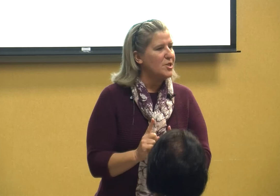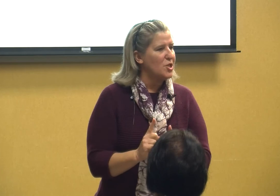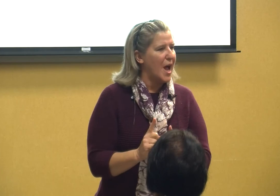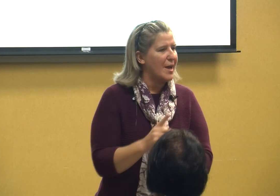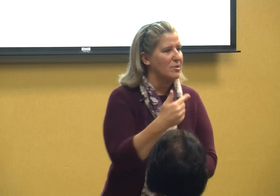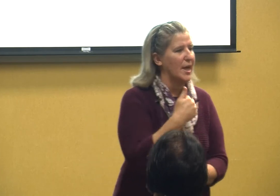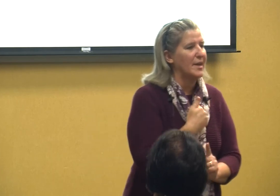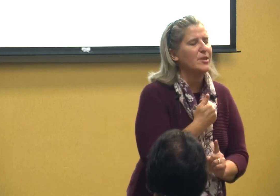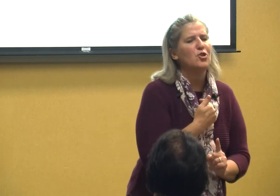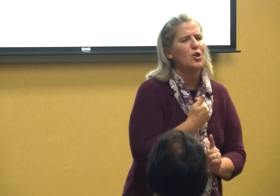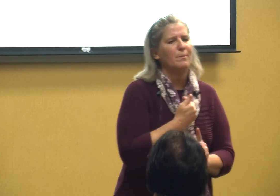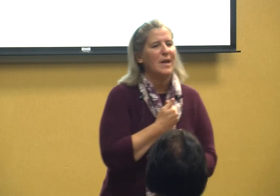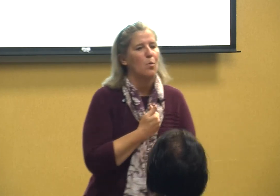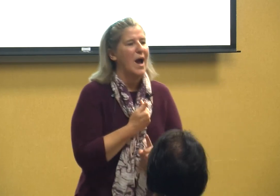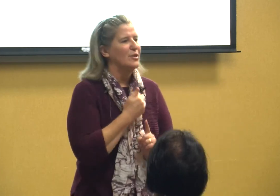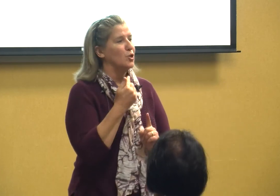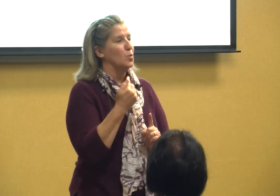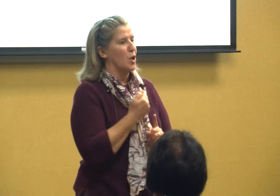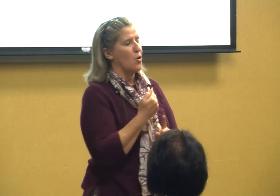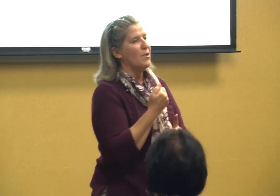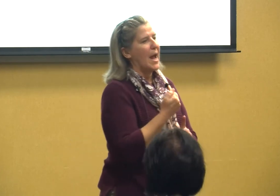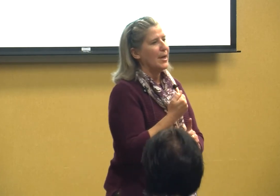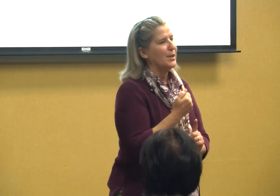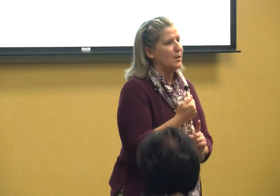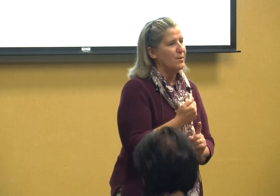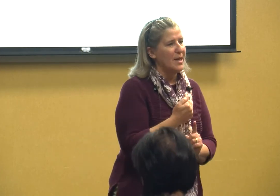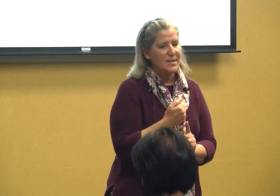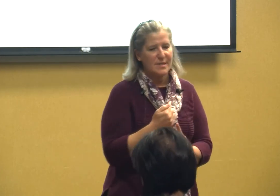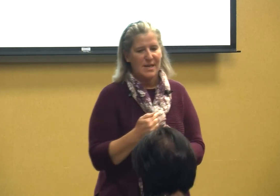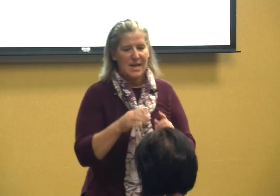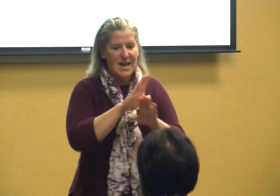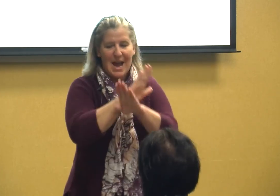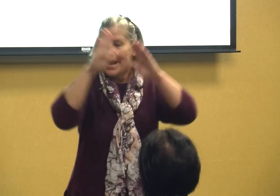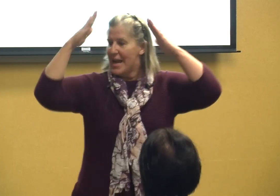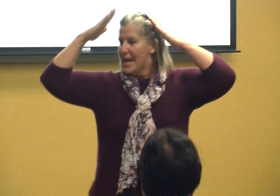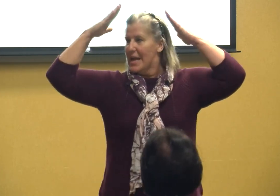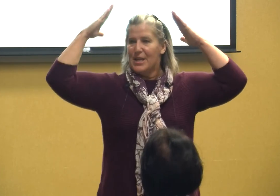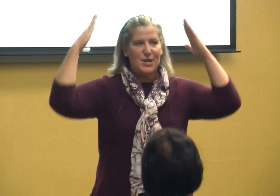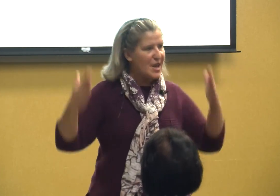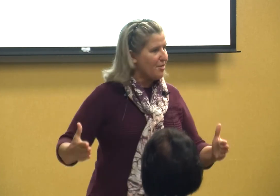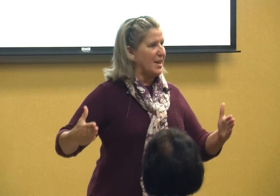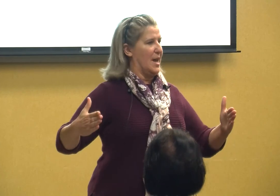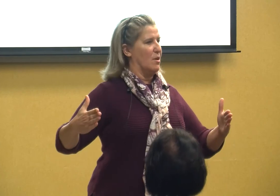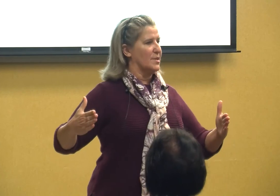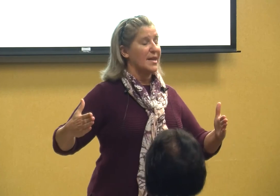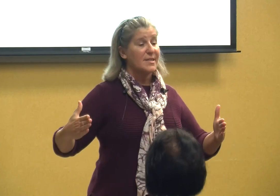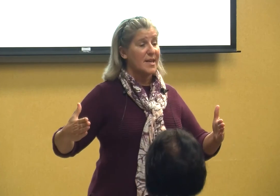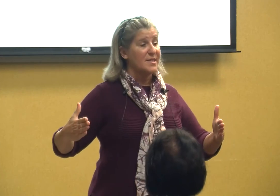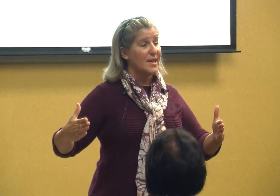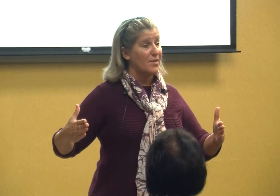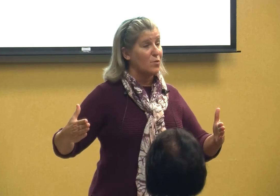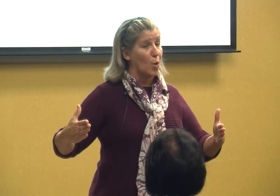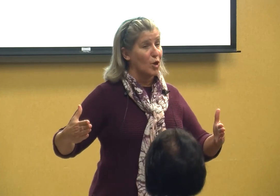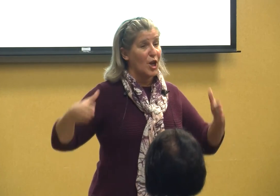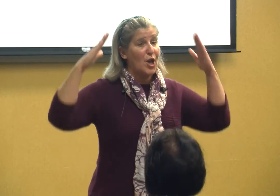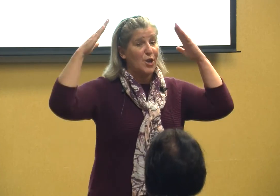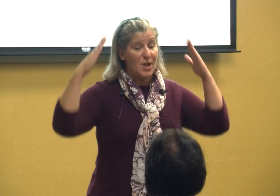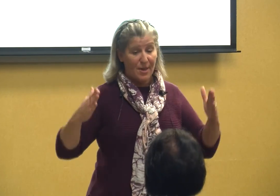child and it took me a while to learn how to do this nothing else exists in this world nothing